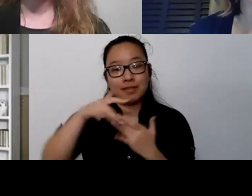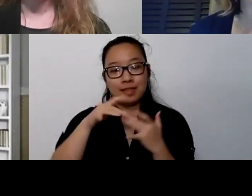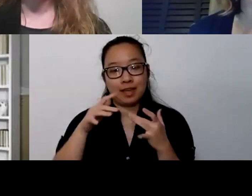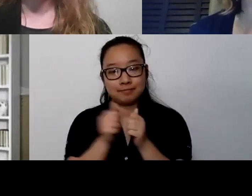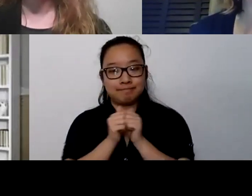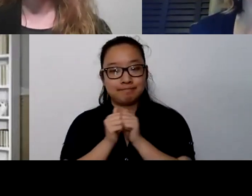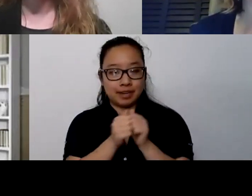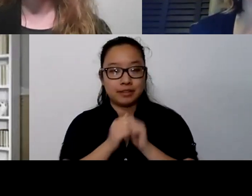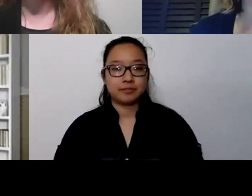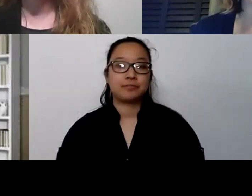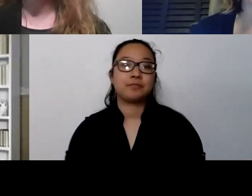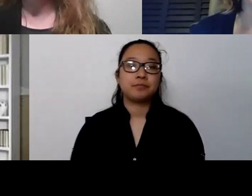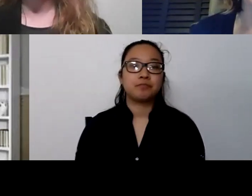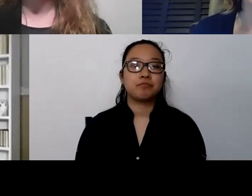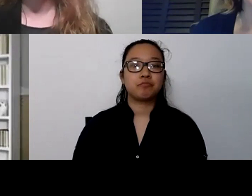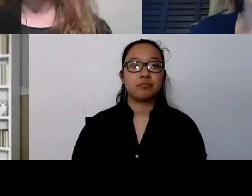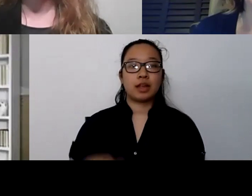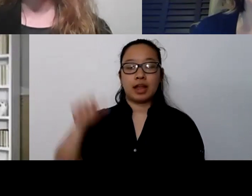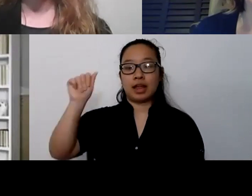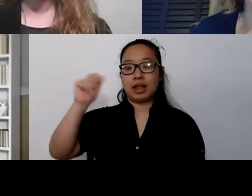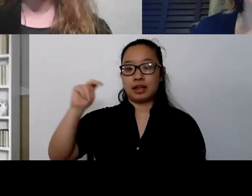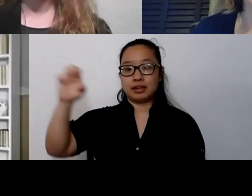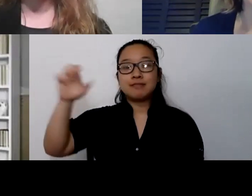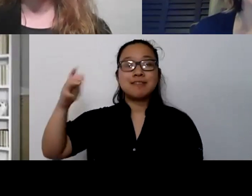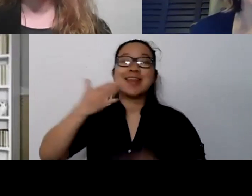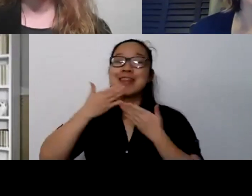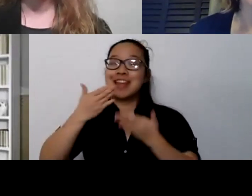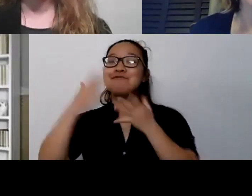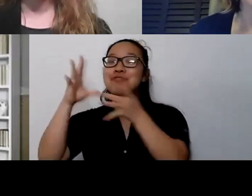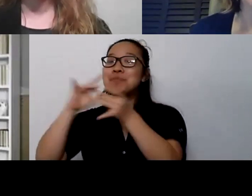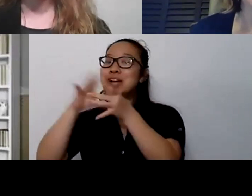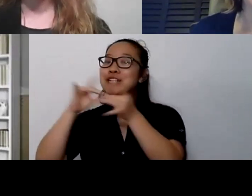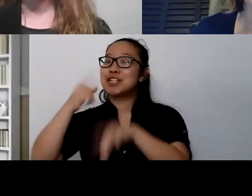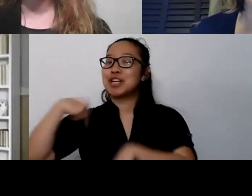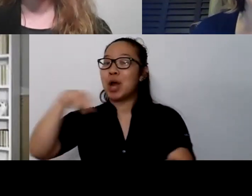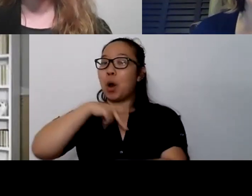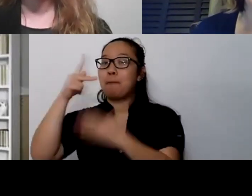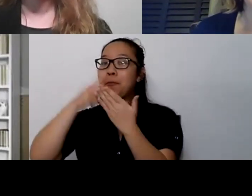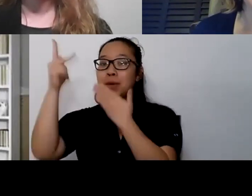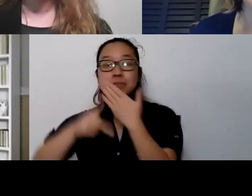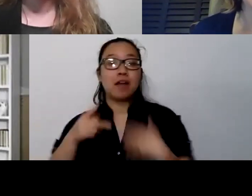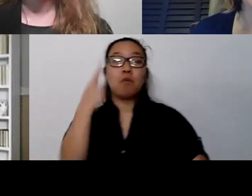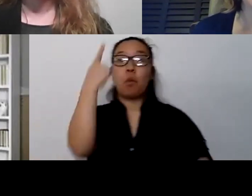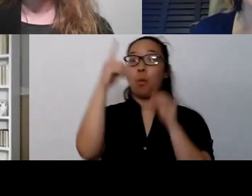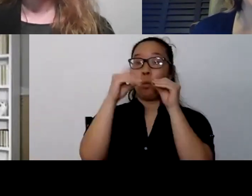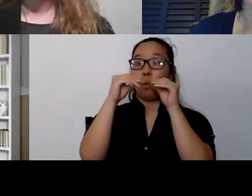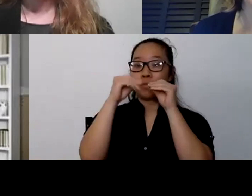[Anne] Thank you Betsy for mentioning our other programs. I have one more nice comment and then we'll wrap up for tonight.